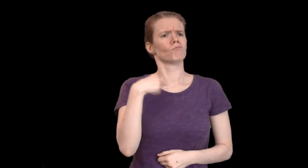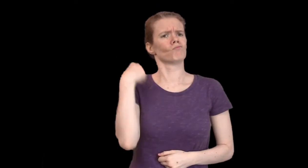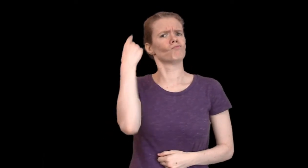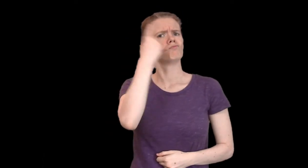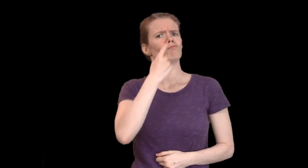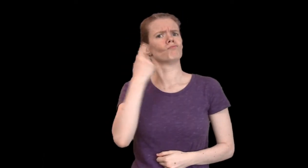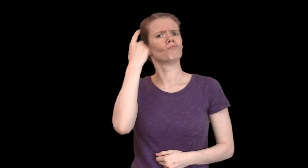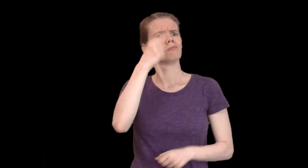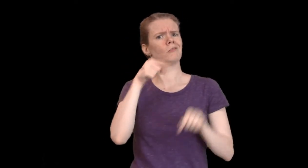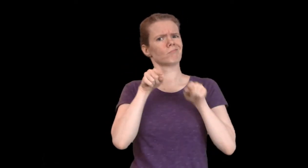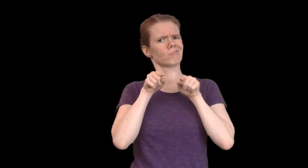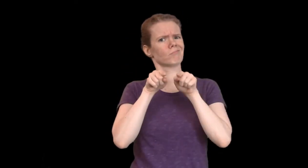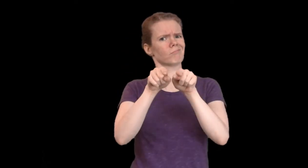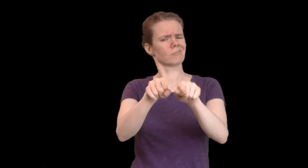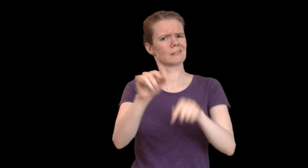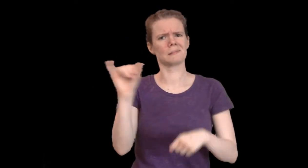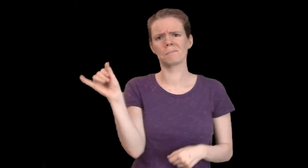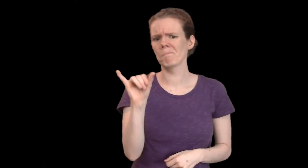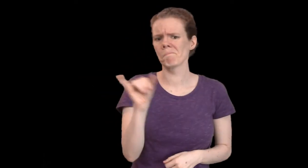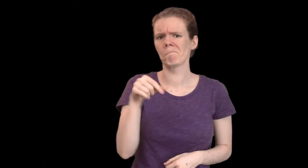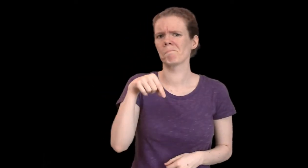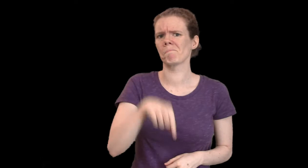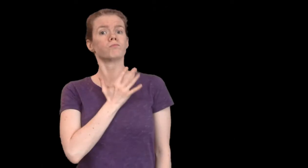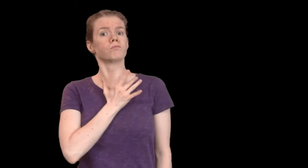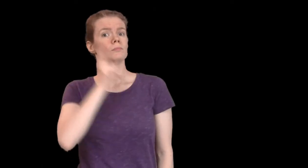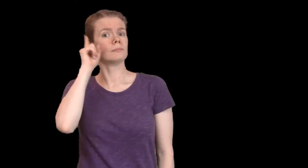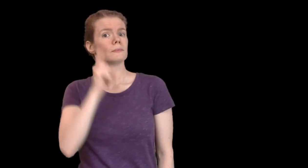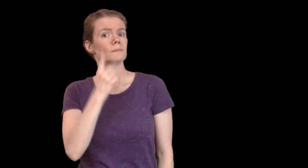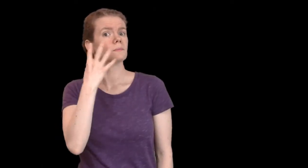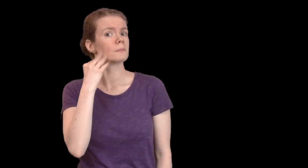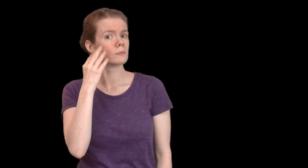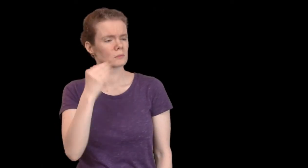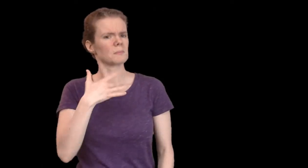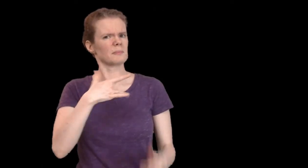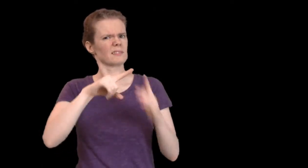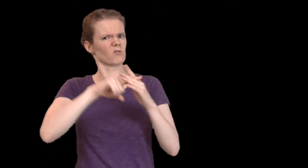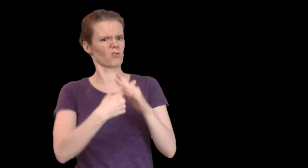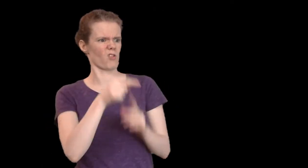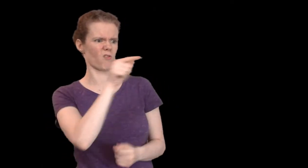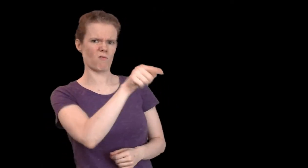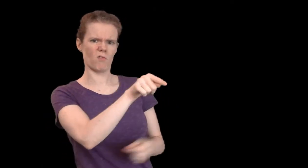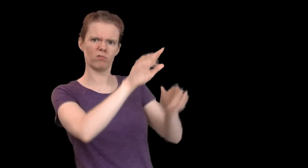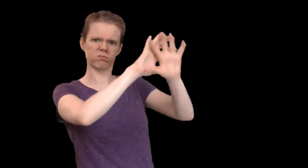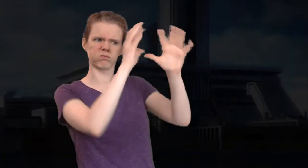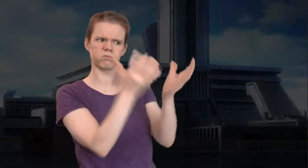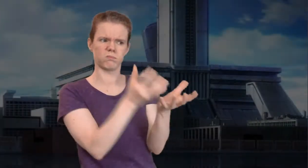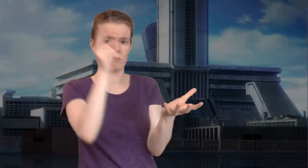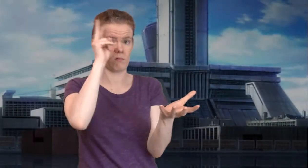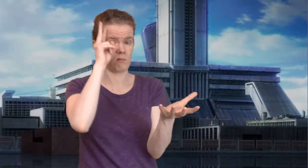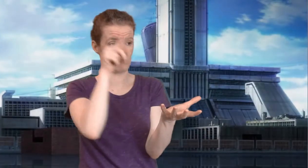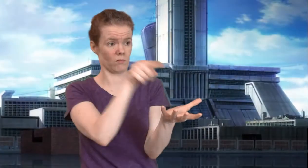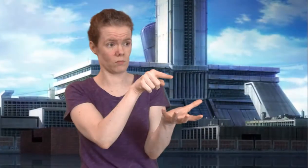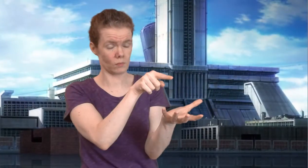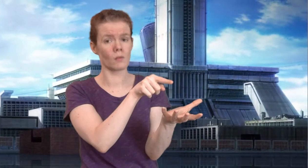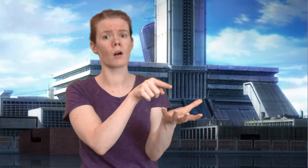I thought about this place, how it parallels the ASL Deaf "fireheart" experience. We tend to start in a frame like Eiji's,